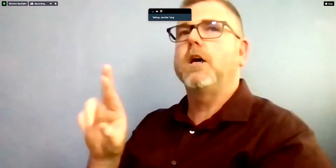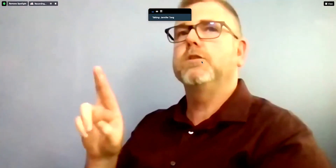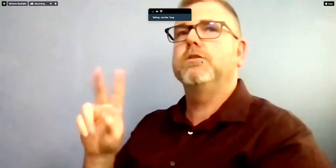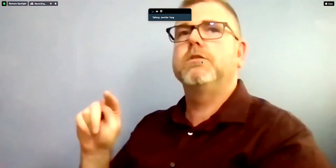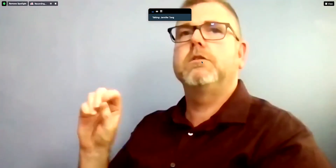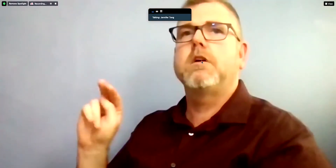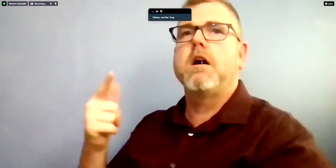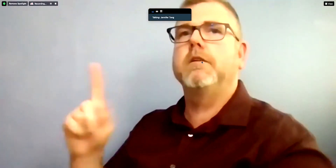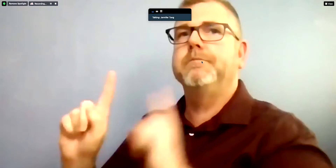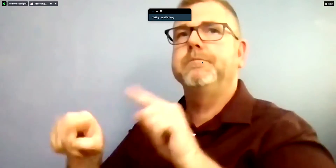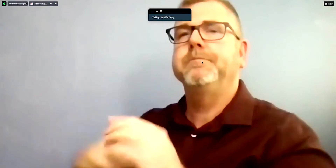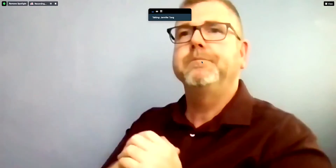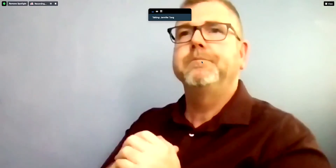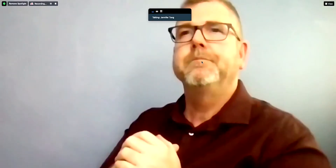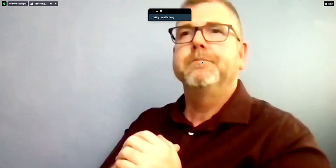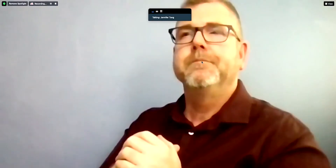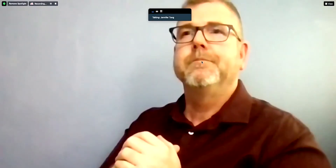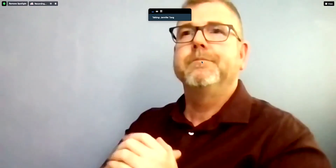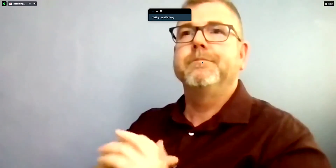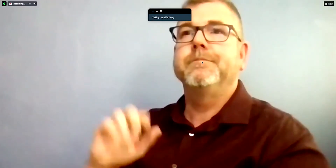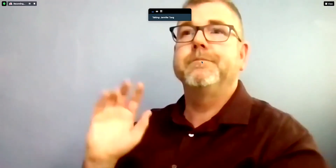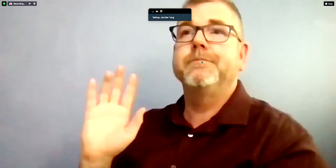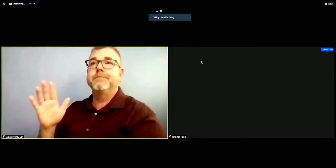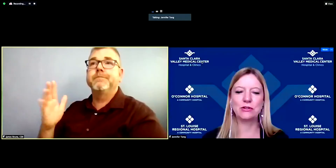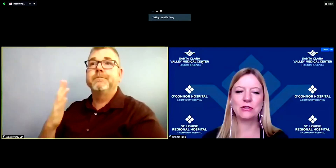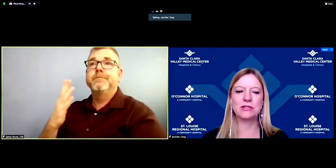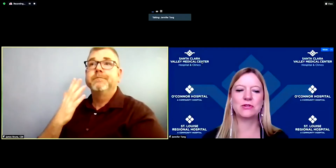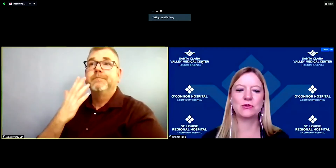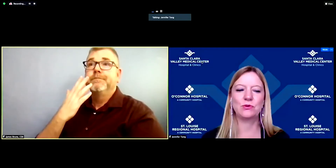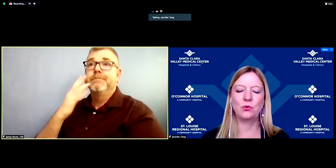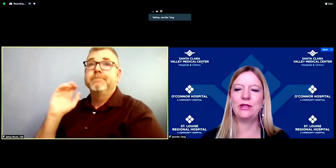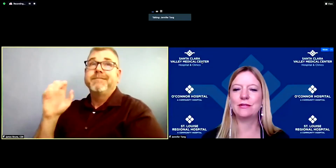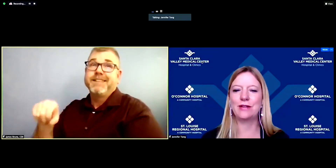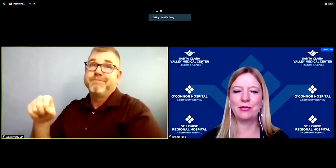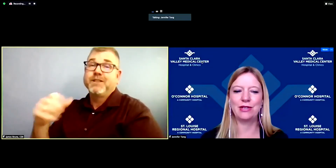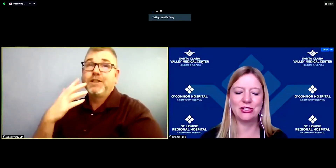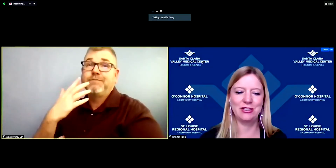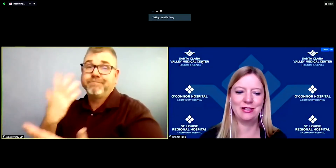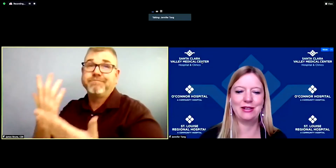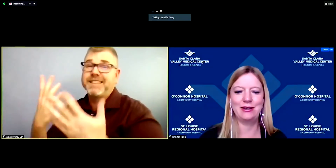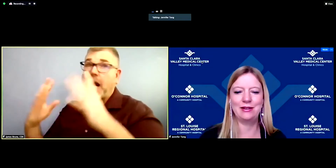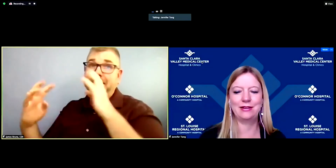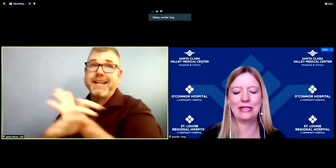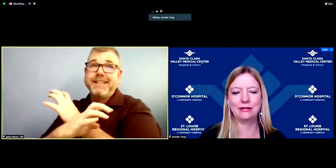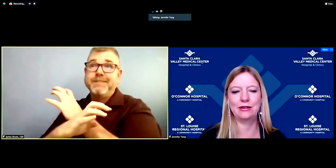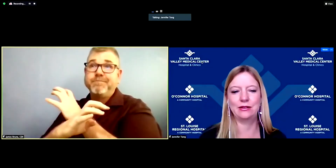to we're still trying to balance um during this first week of operation and likely the